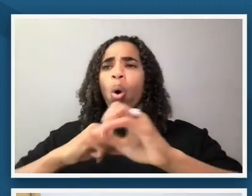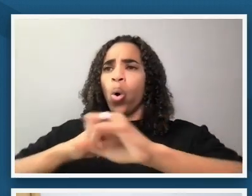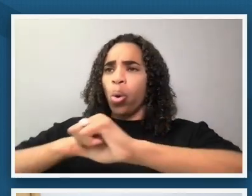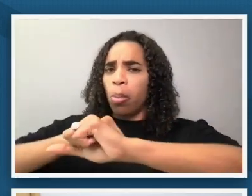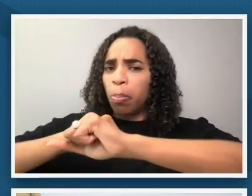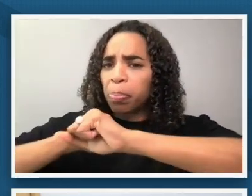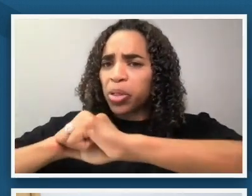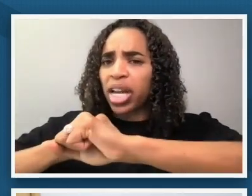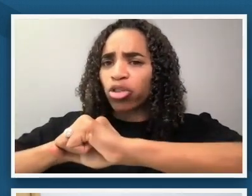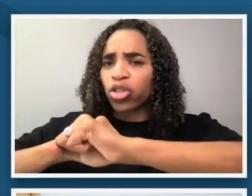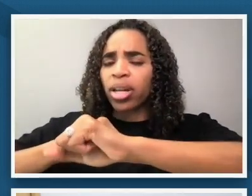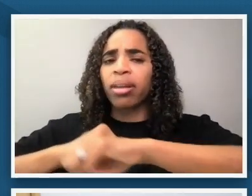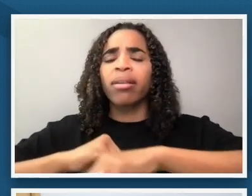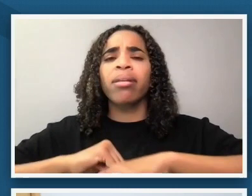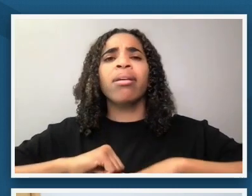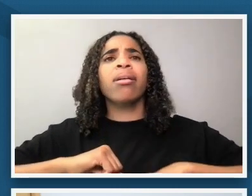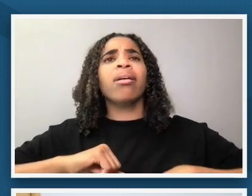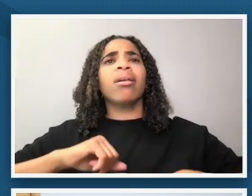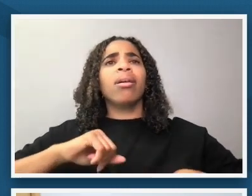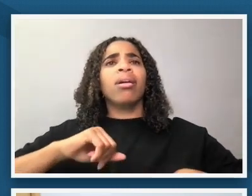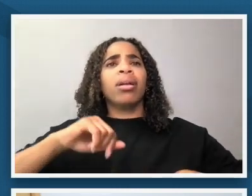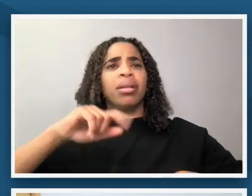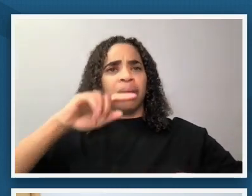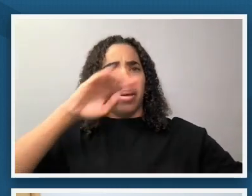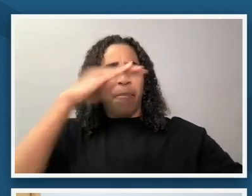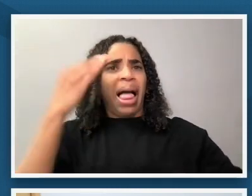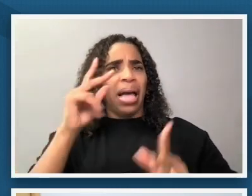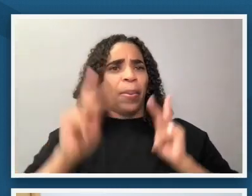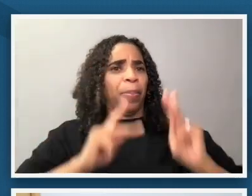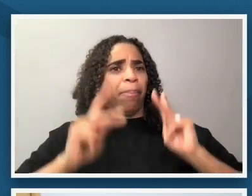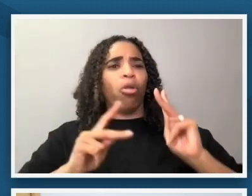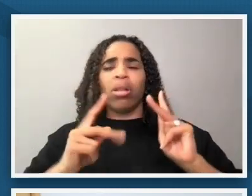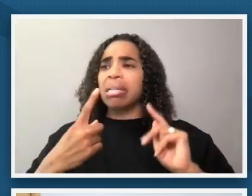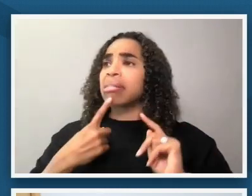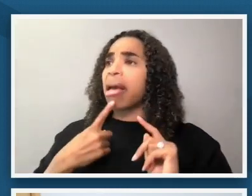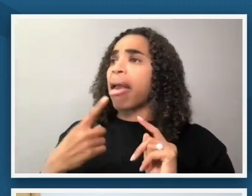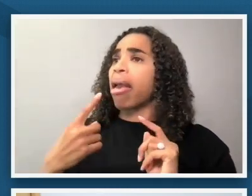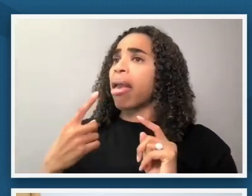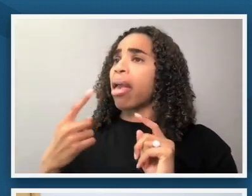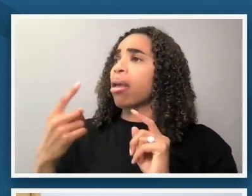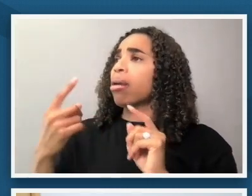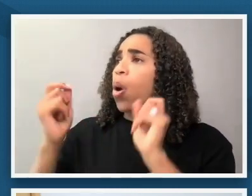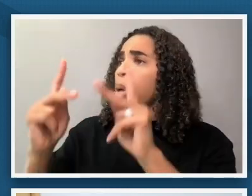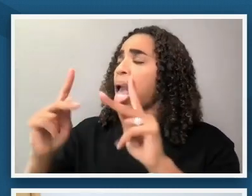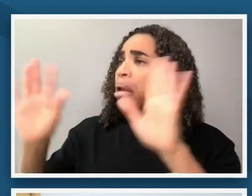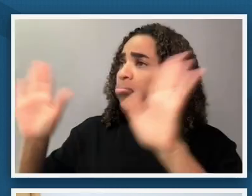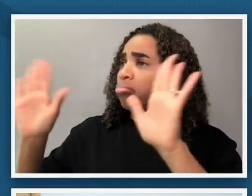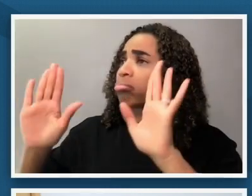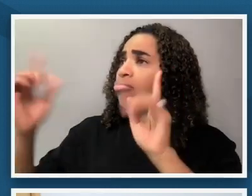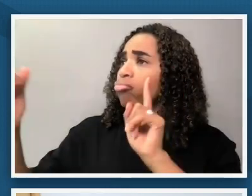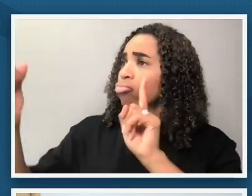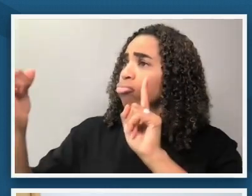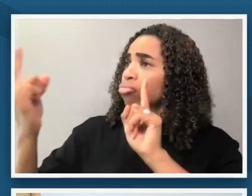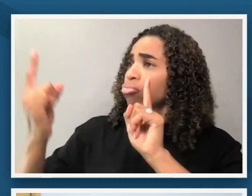you're here and you you can come to this place within this space and then the